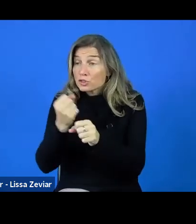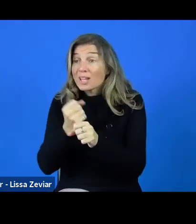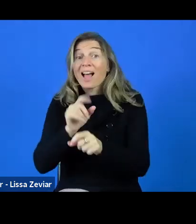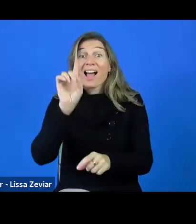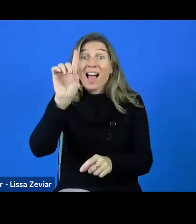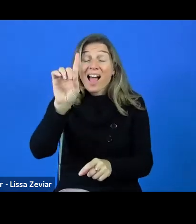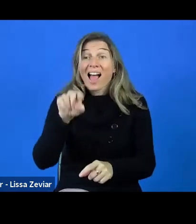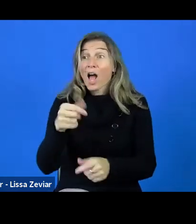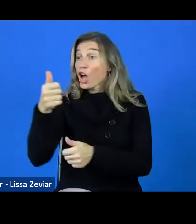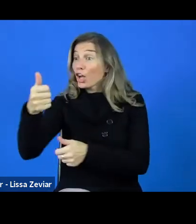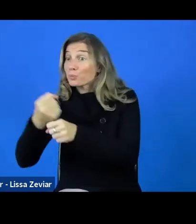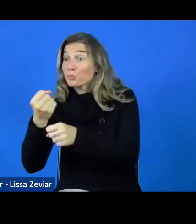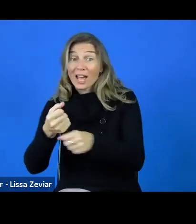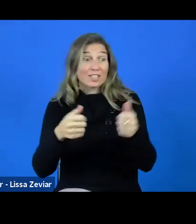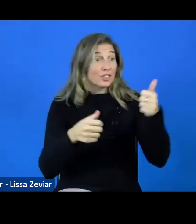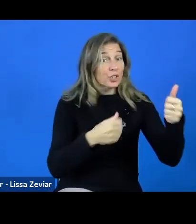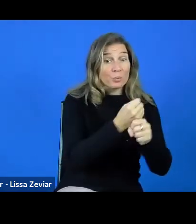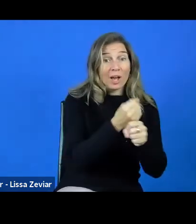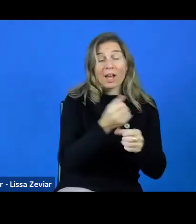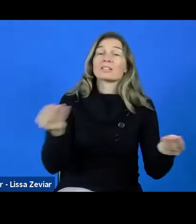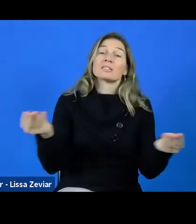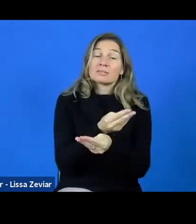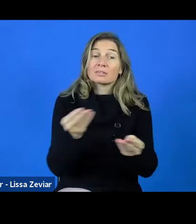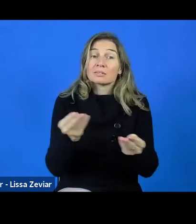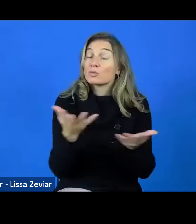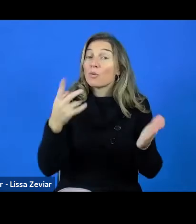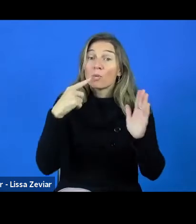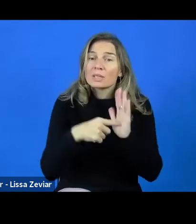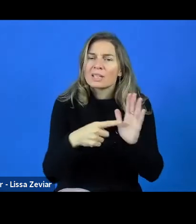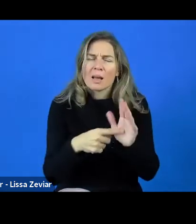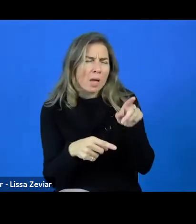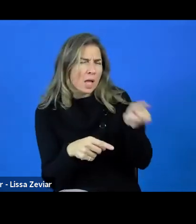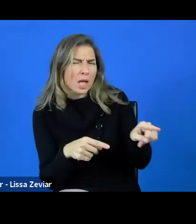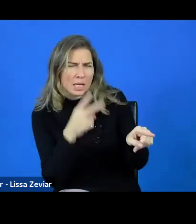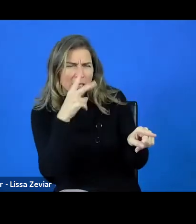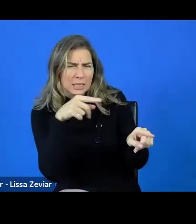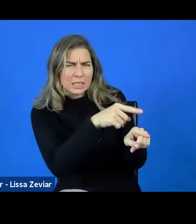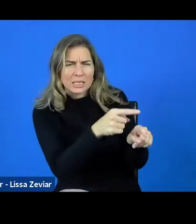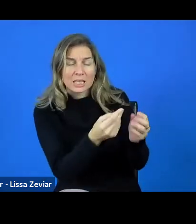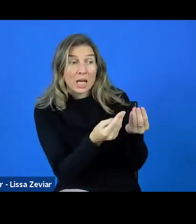For example, in some professions some skills are missing, We can create our own training,